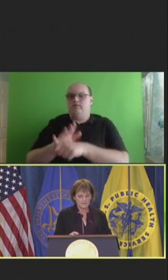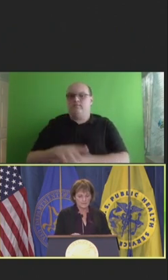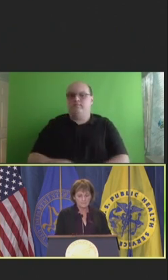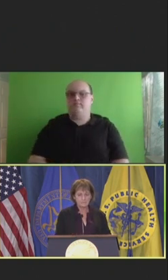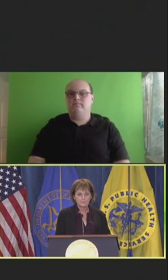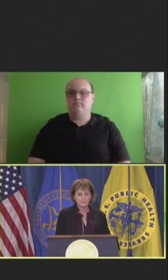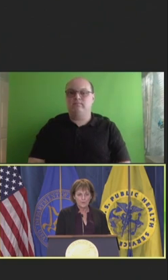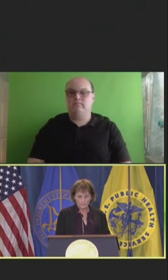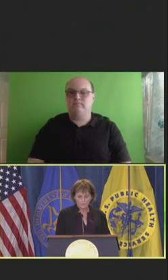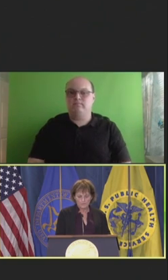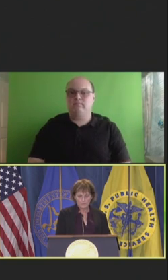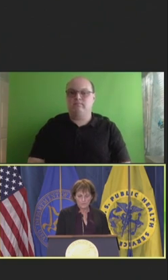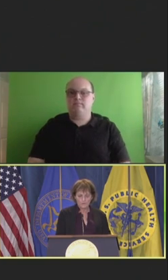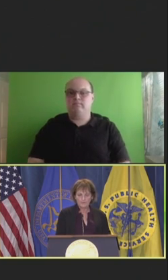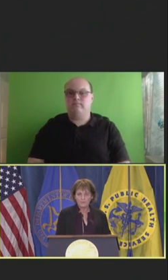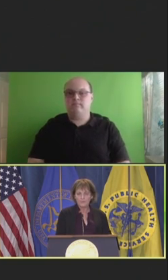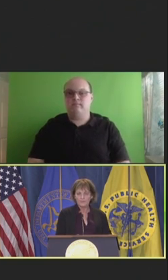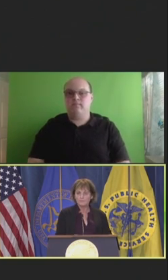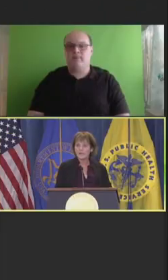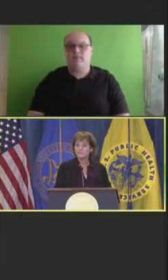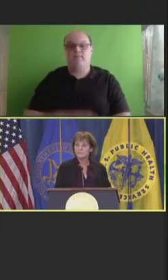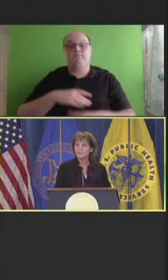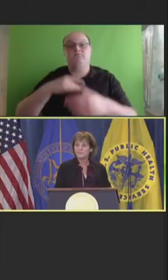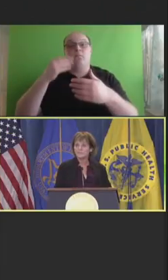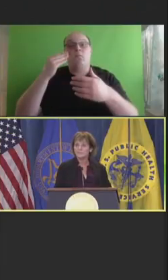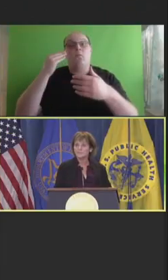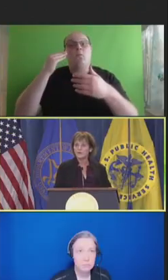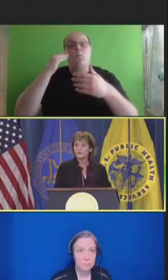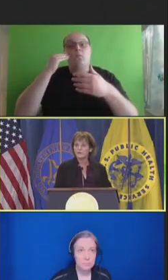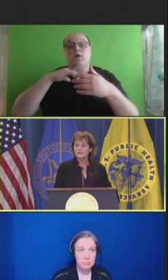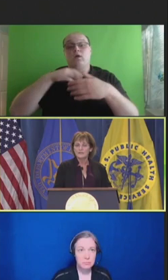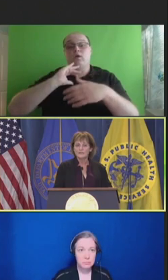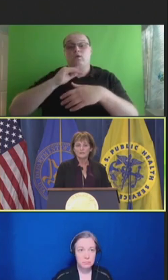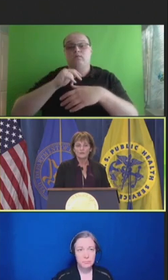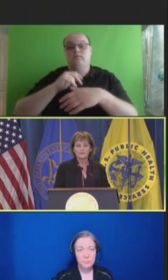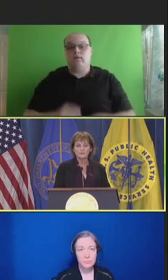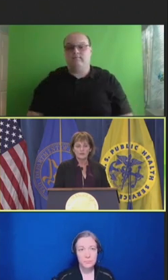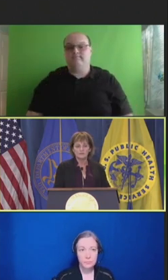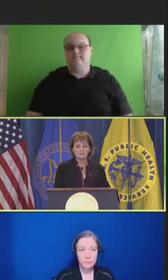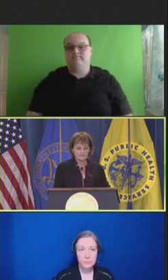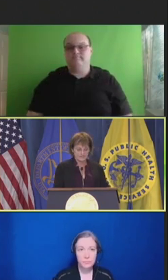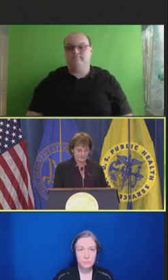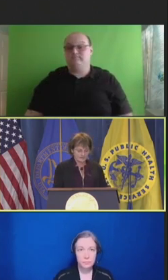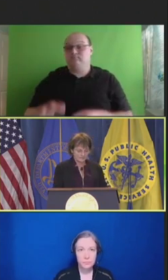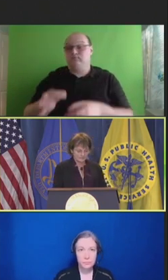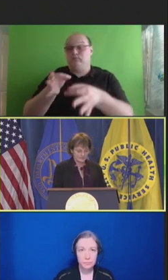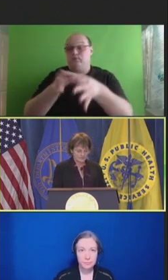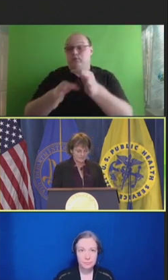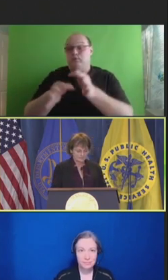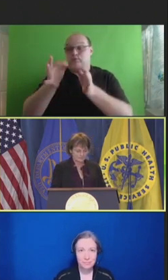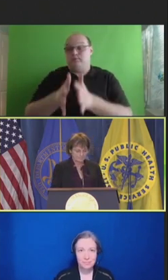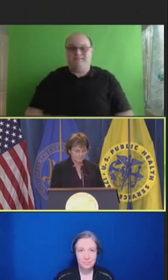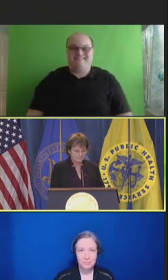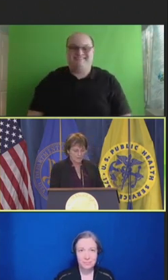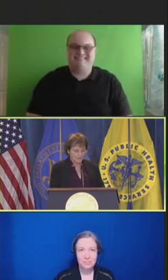Well, we know that patient messages alone increased by 57 percent.